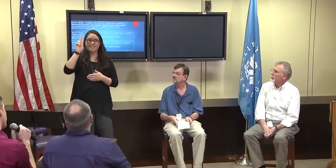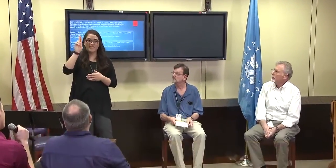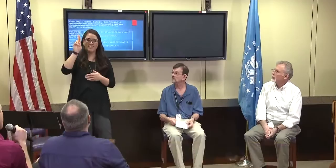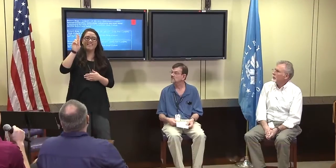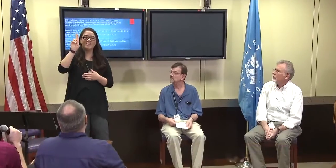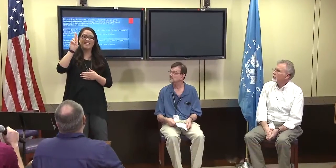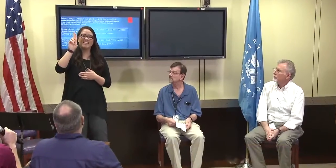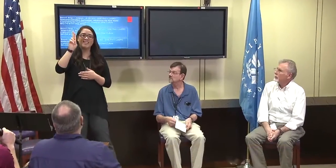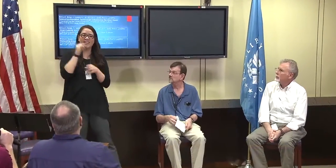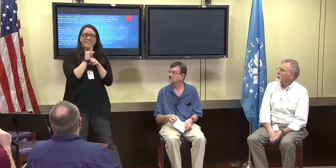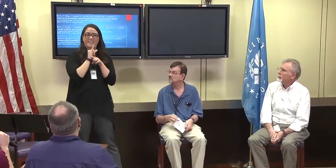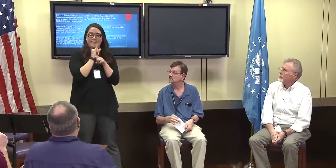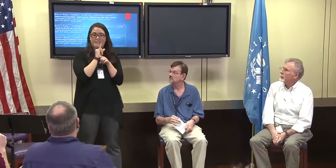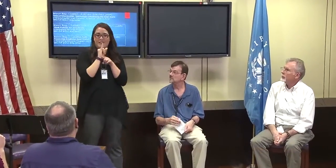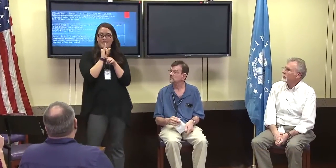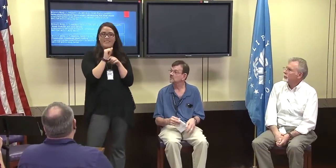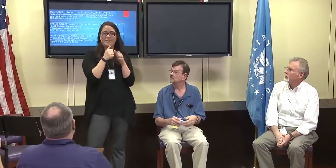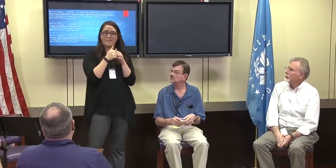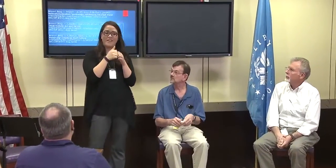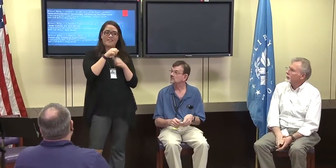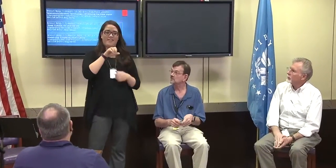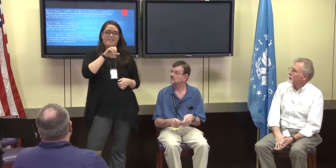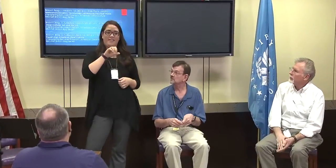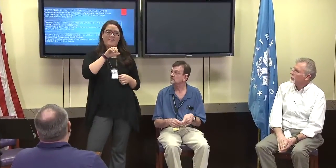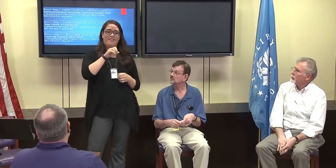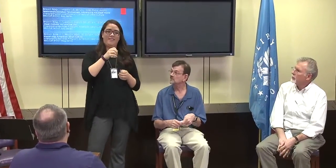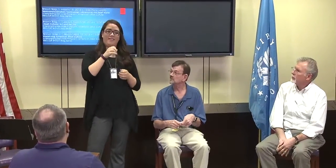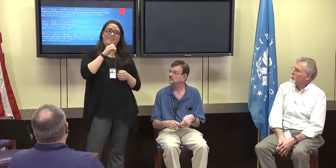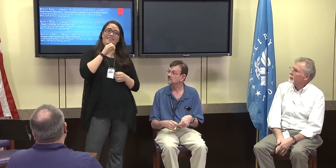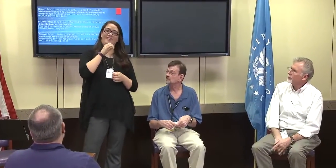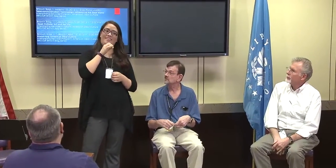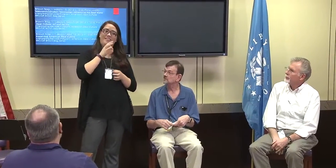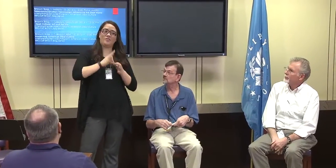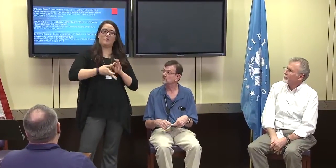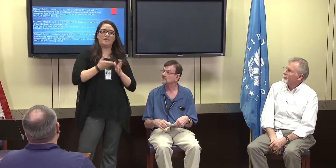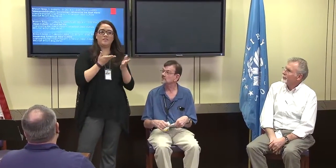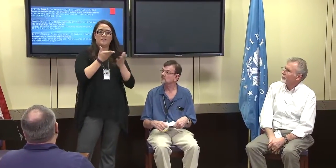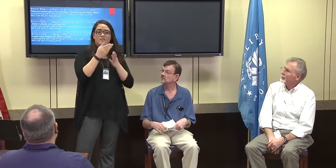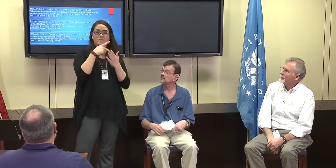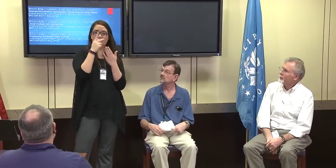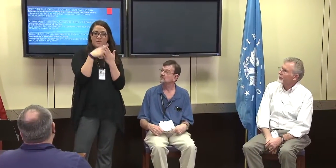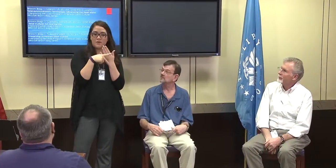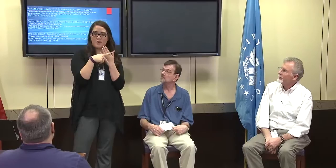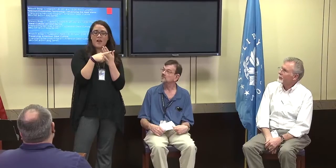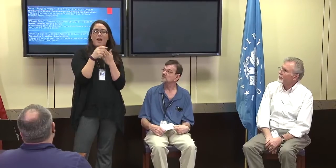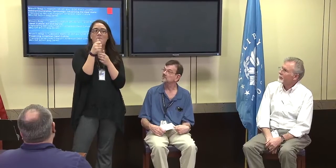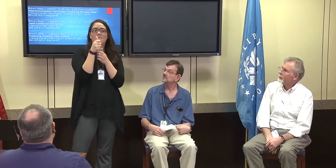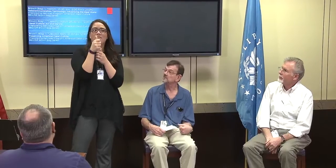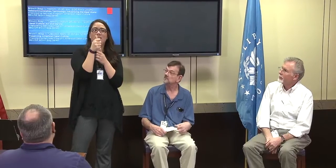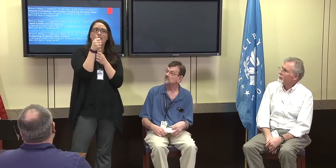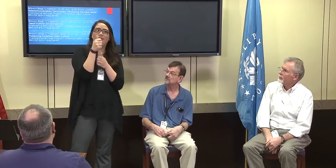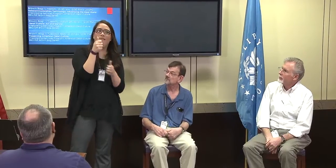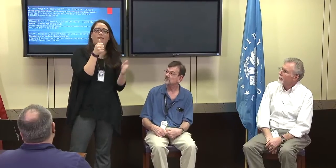from Eastern Kentucky University. I'm currently an intern in interpreting services program